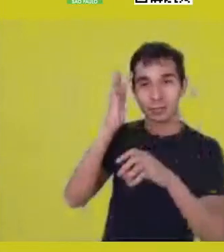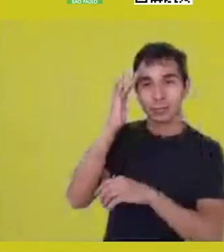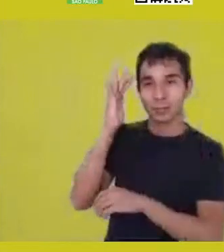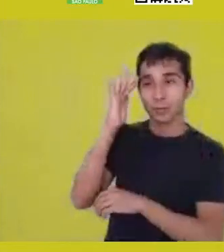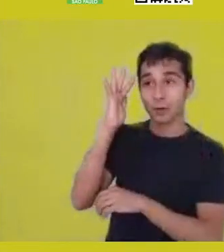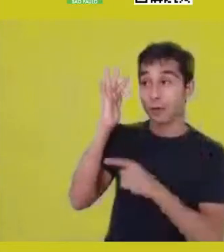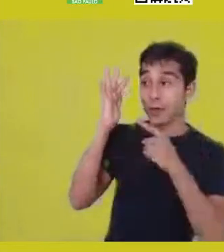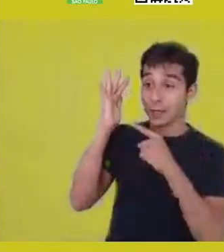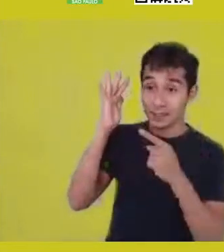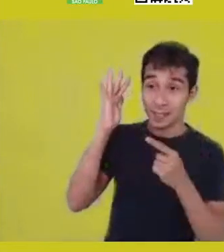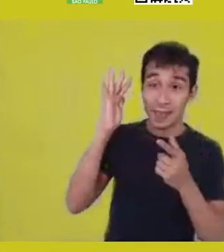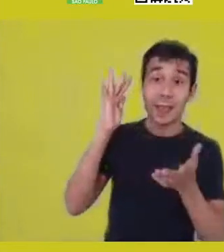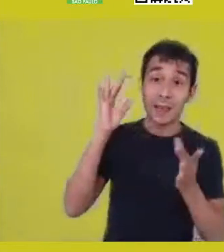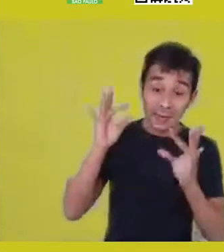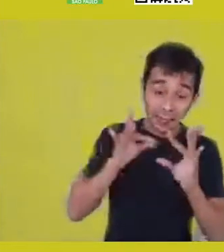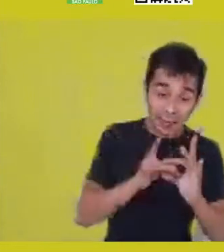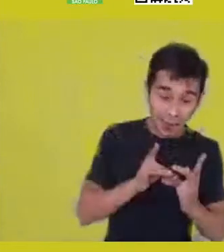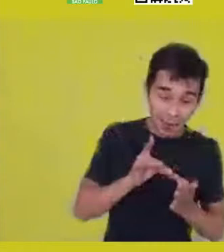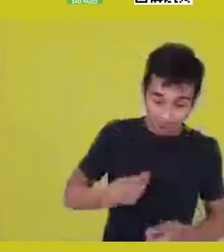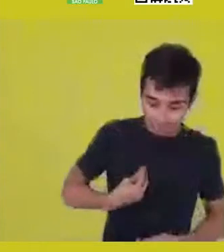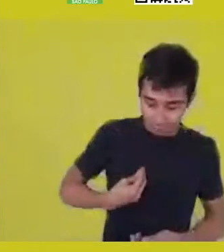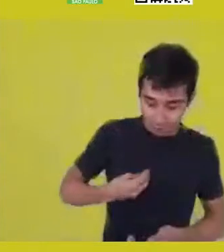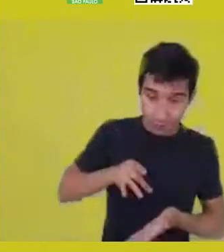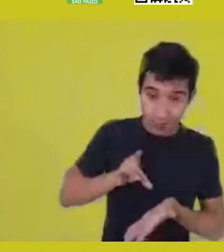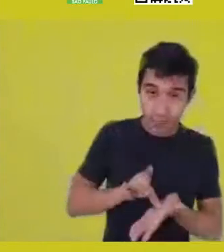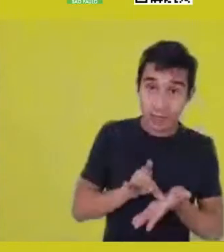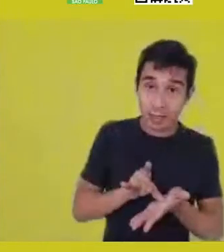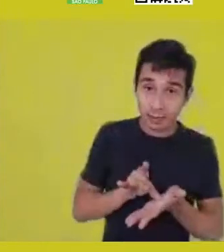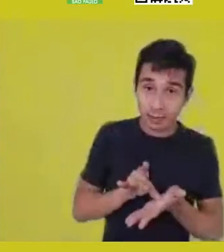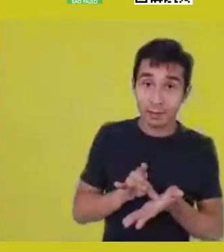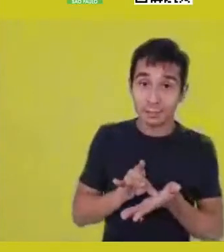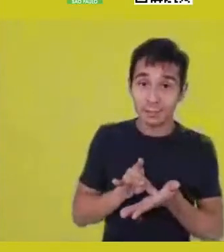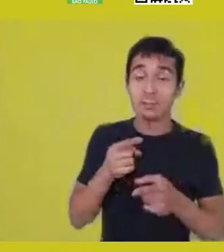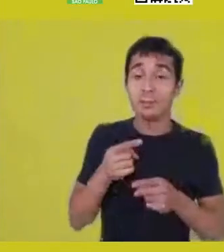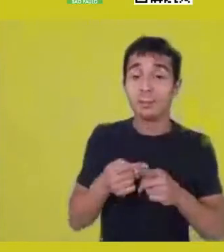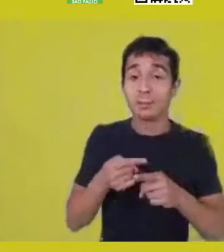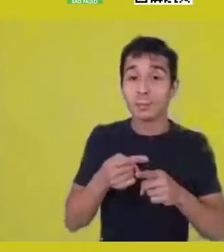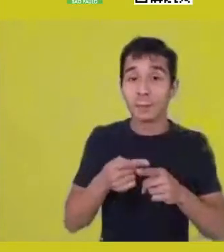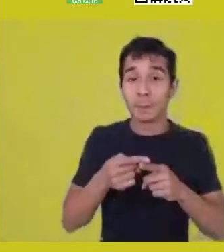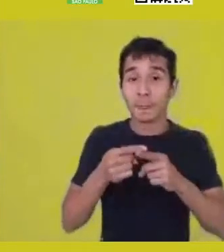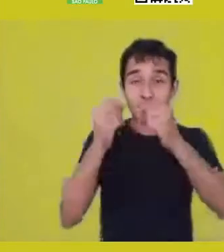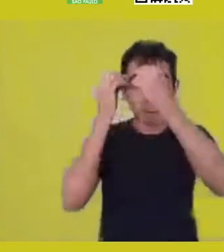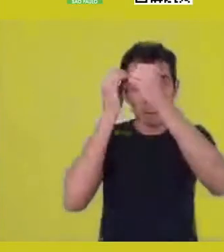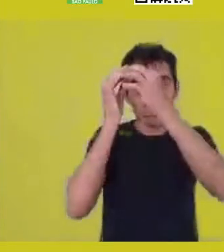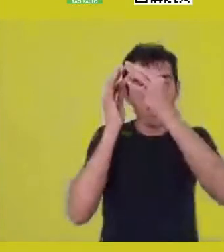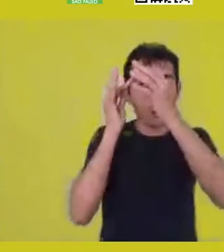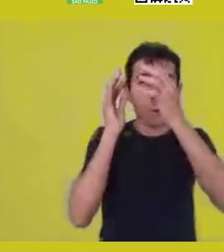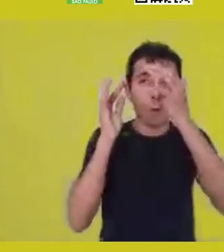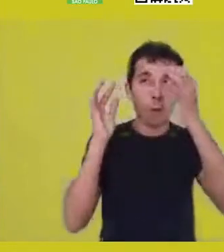exactly because they assemble this other place